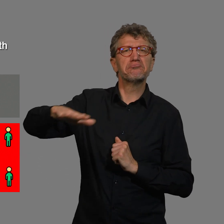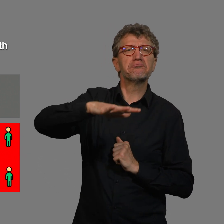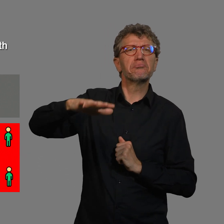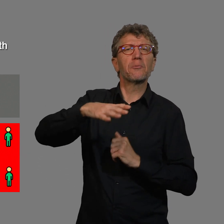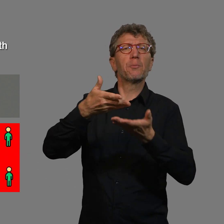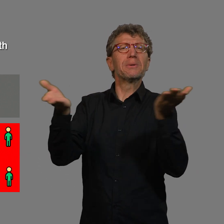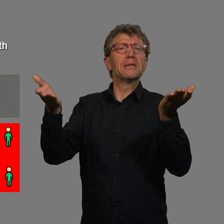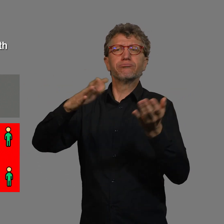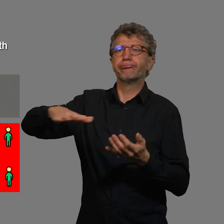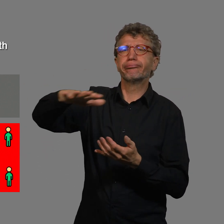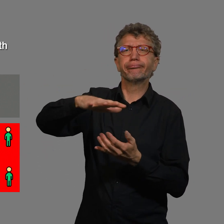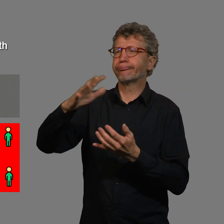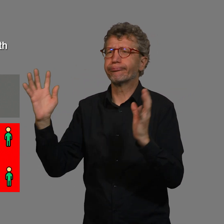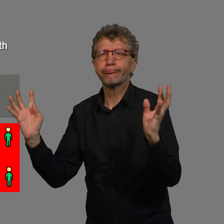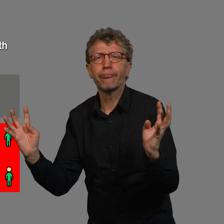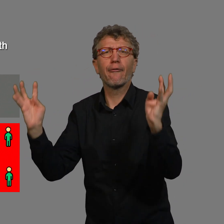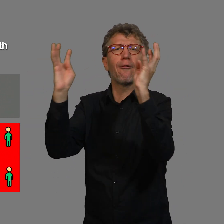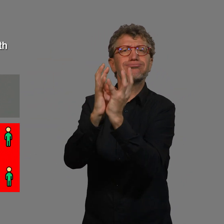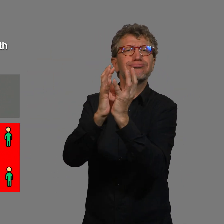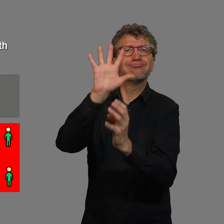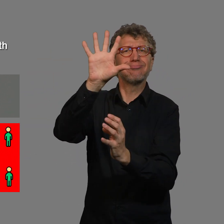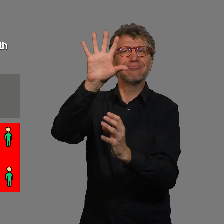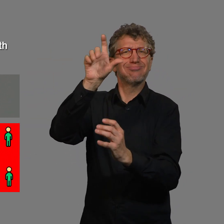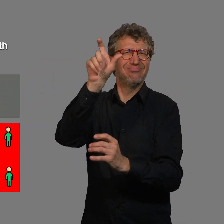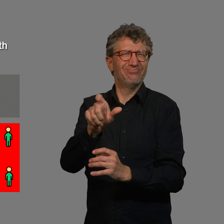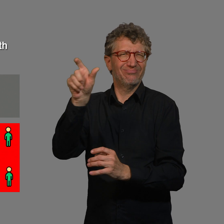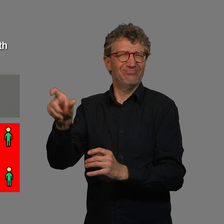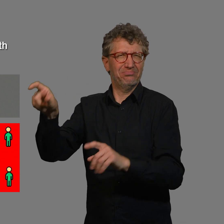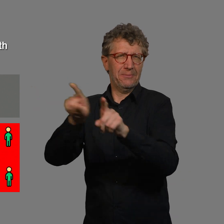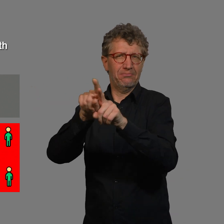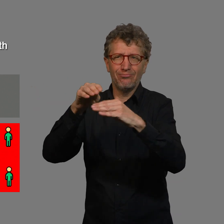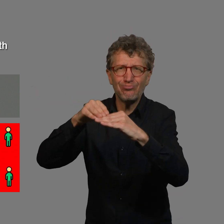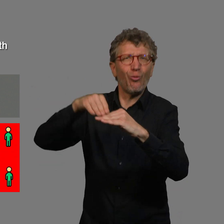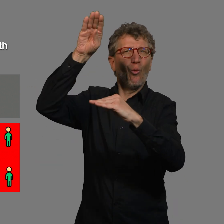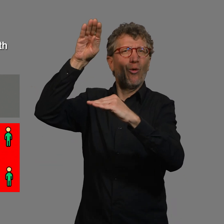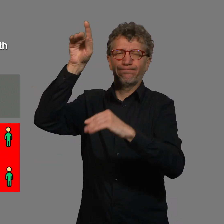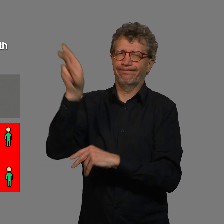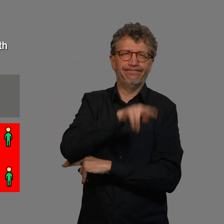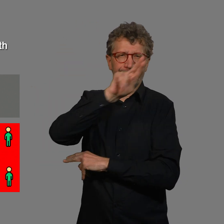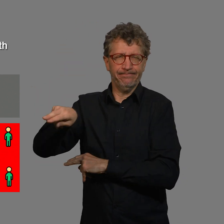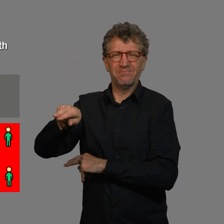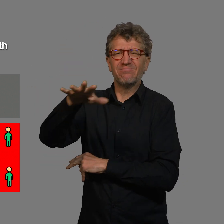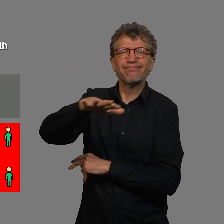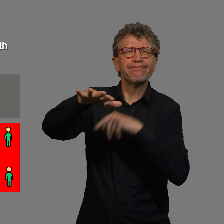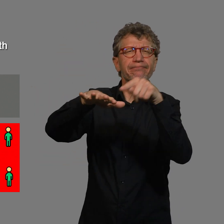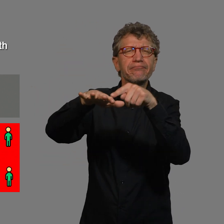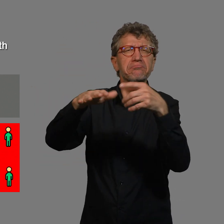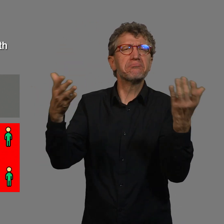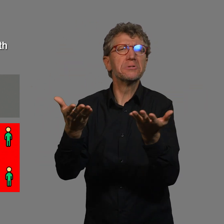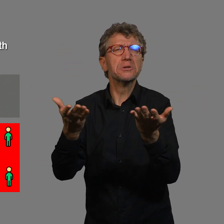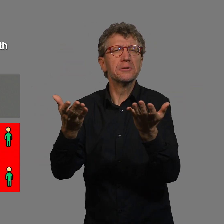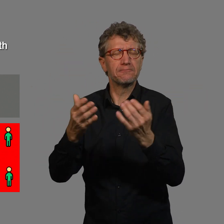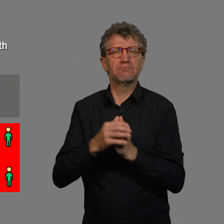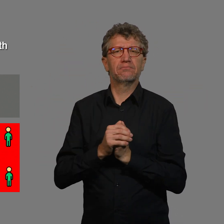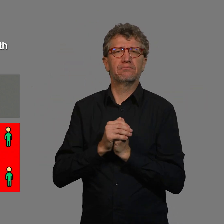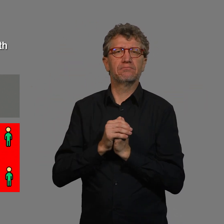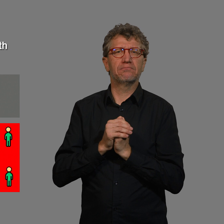Gatherings in public spaces of more than five people are prohibited.